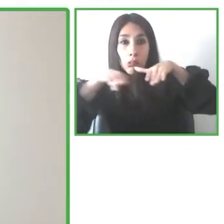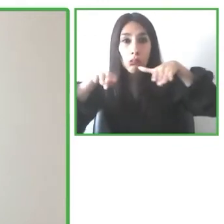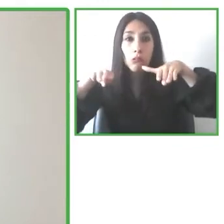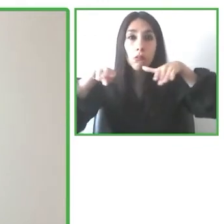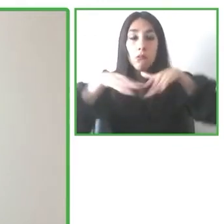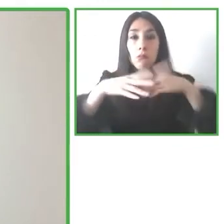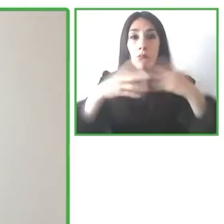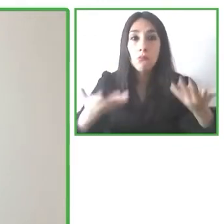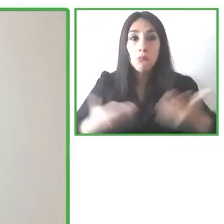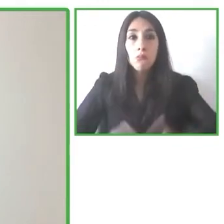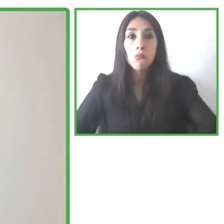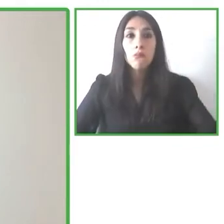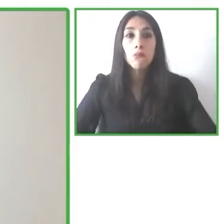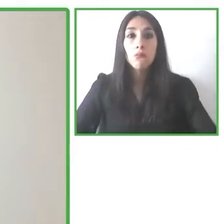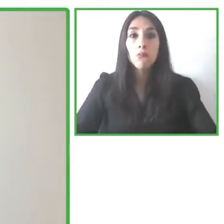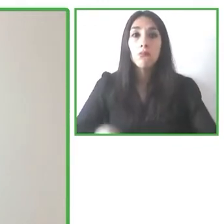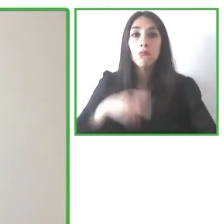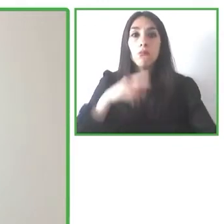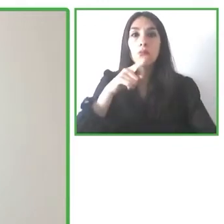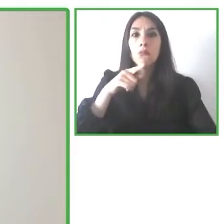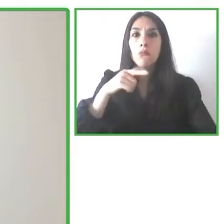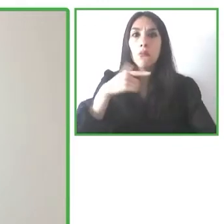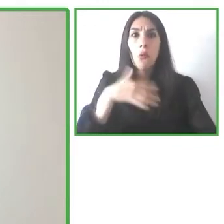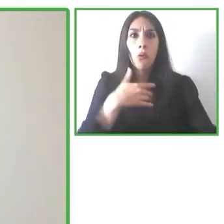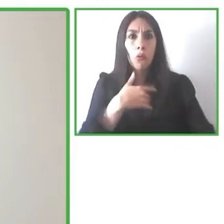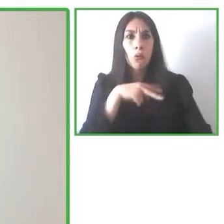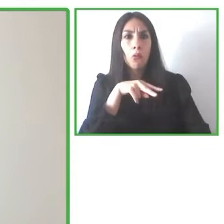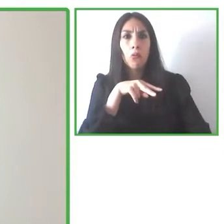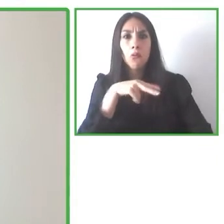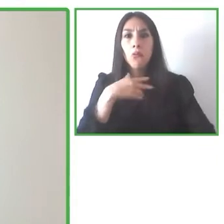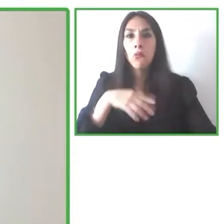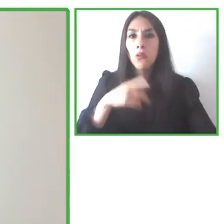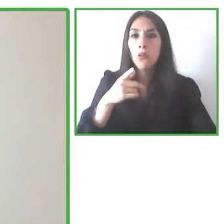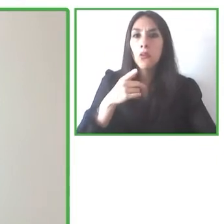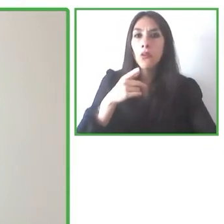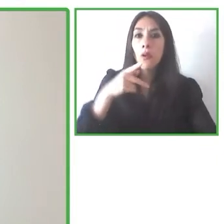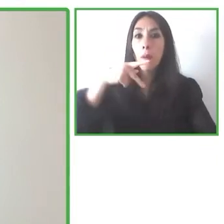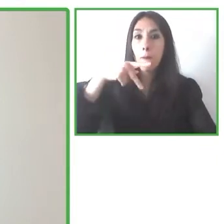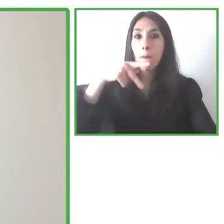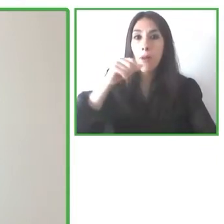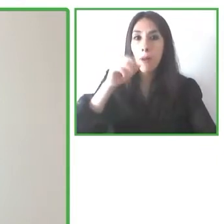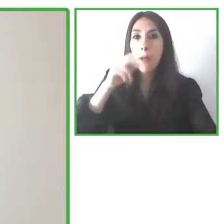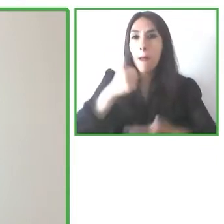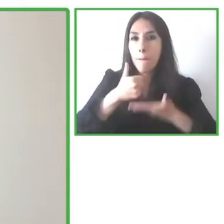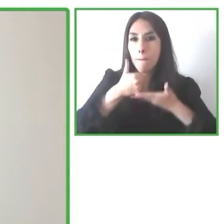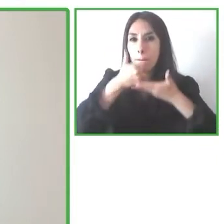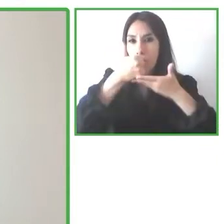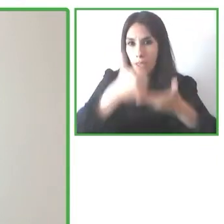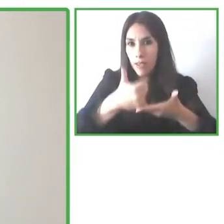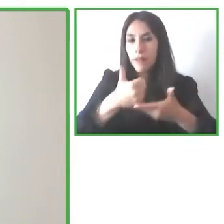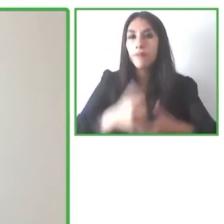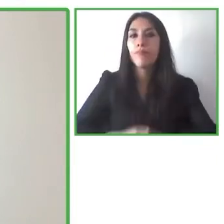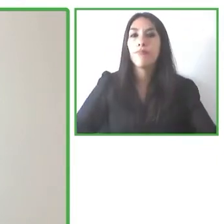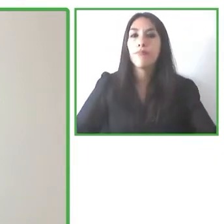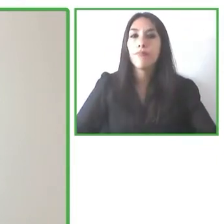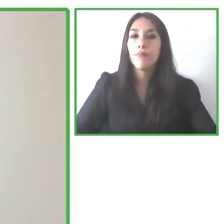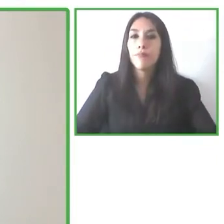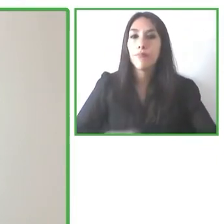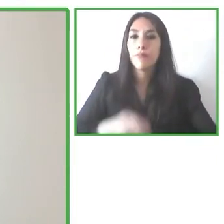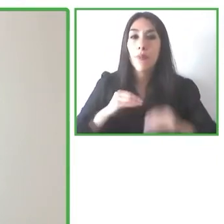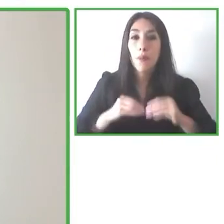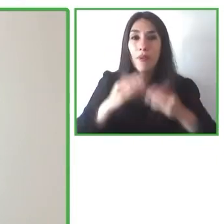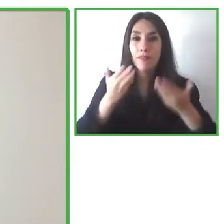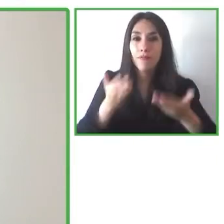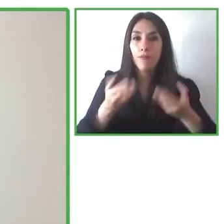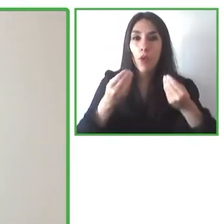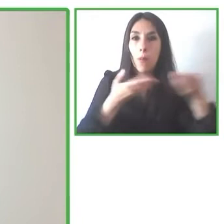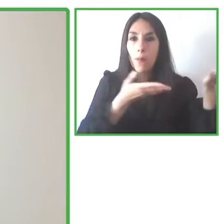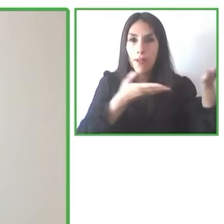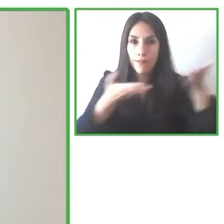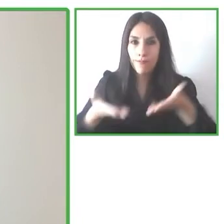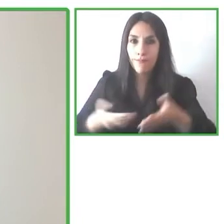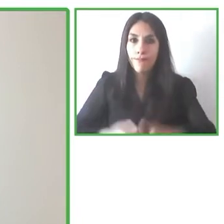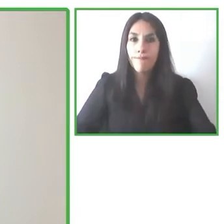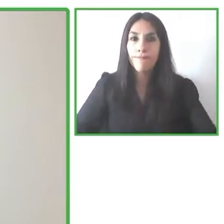is something that could solve his problem. Carlo goes ahead, welcome.